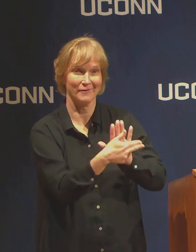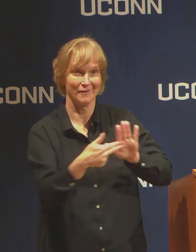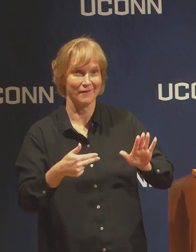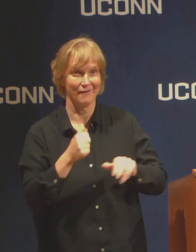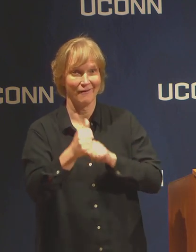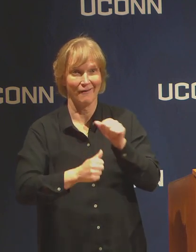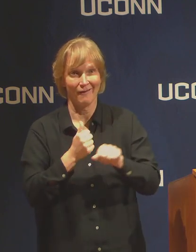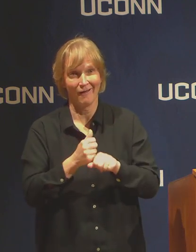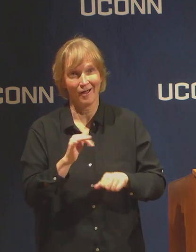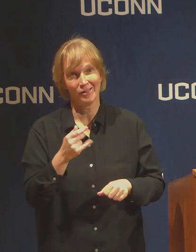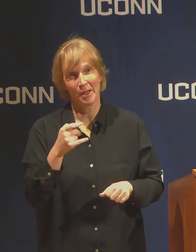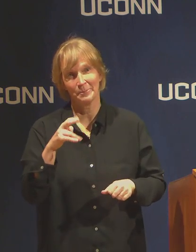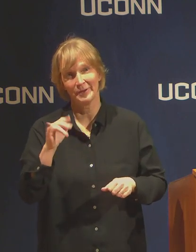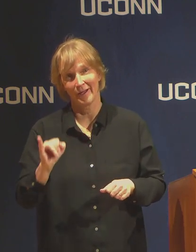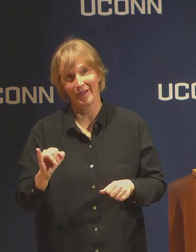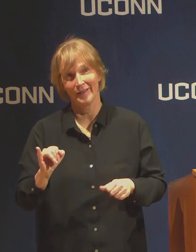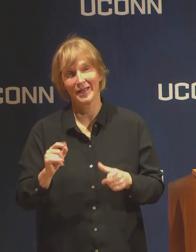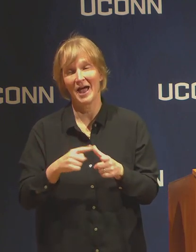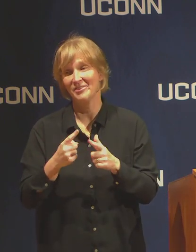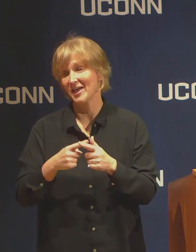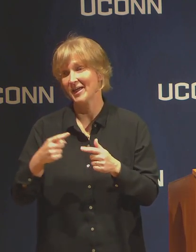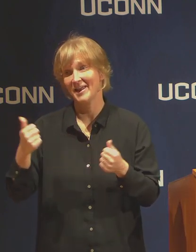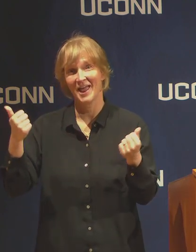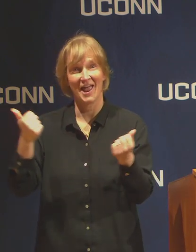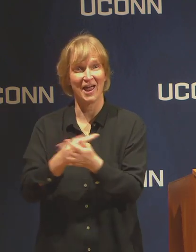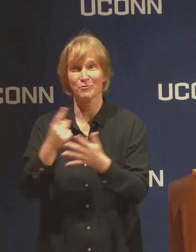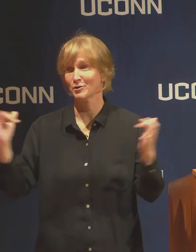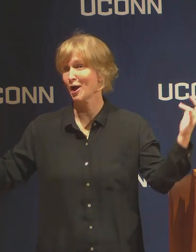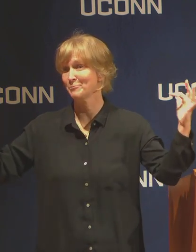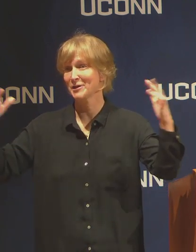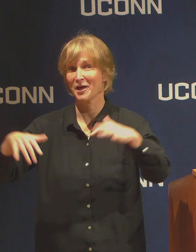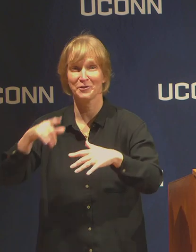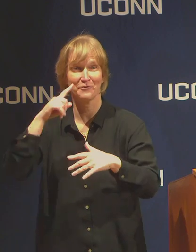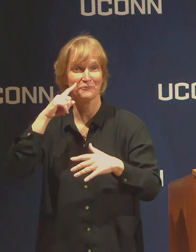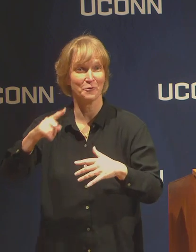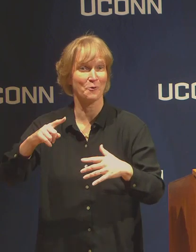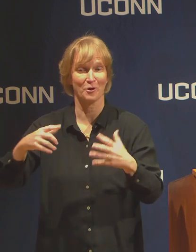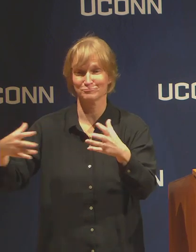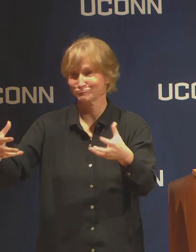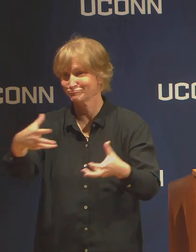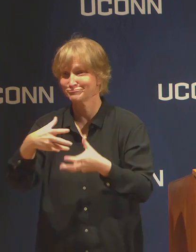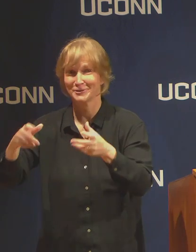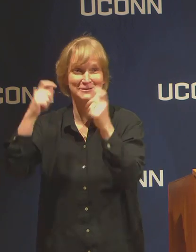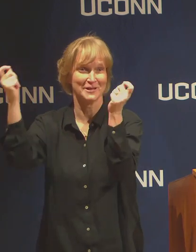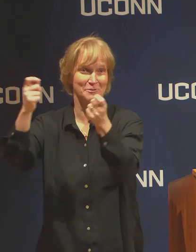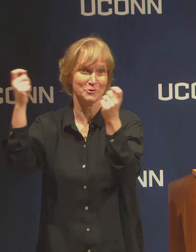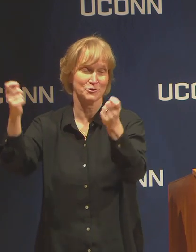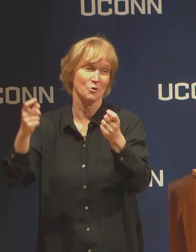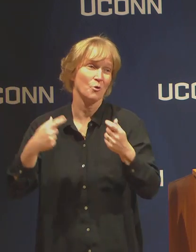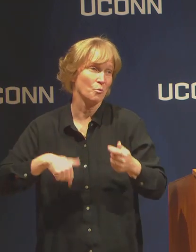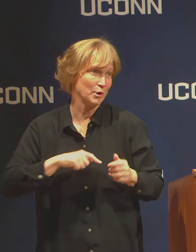The other alums could celebrate you as the most recent graduates. We could have a separate graduation ceremony